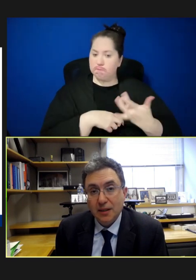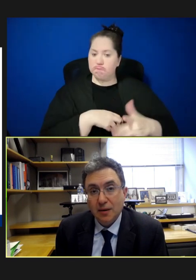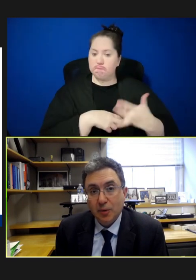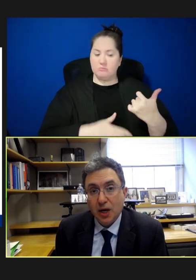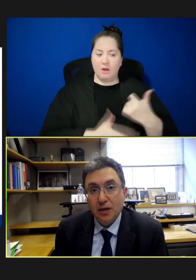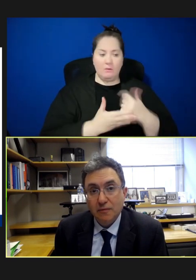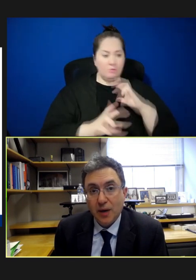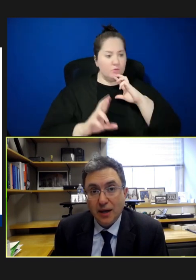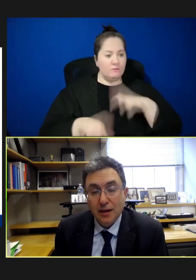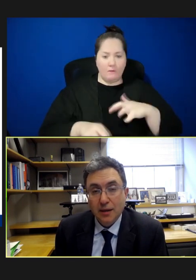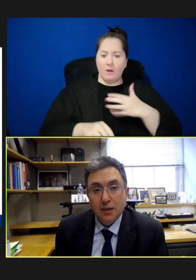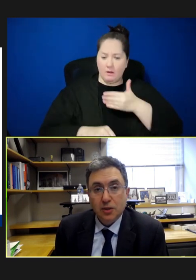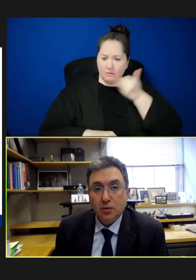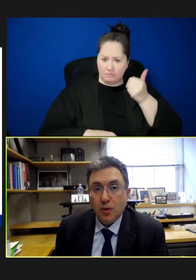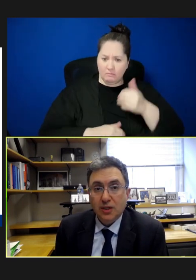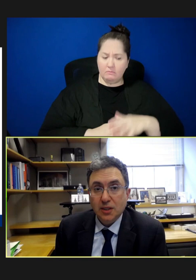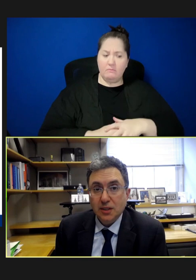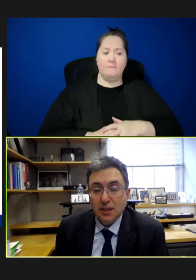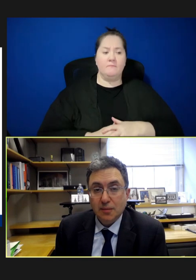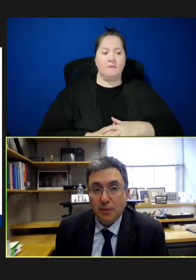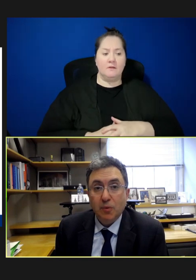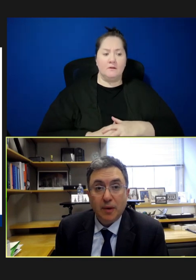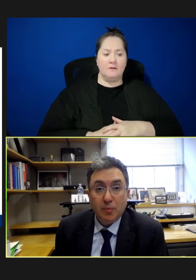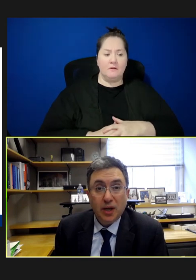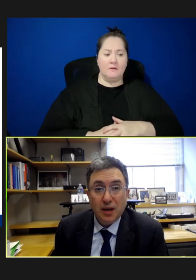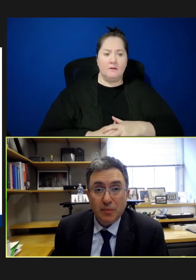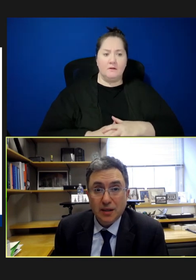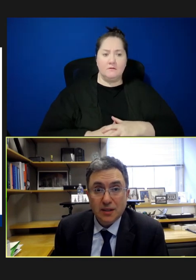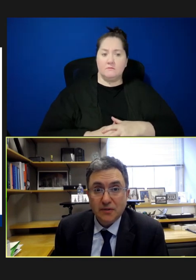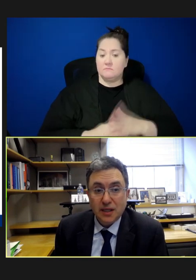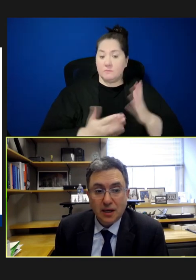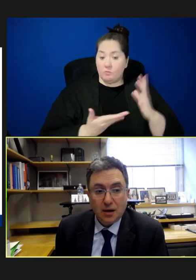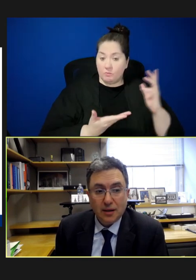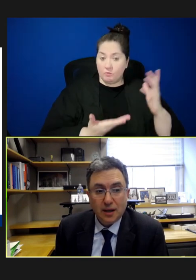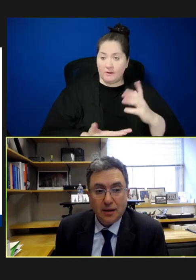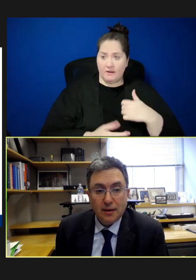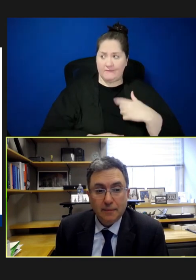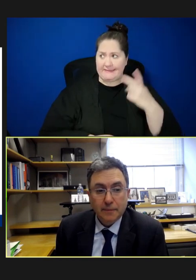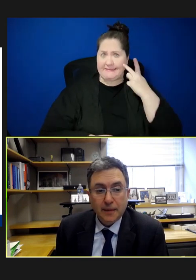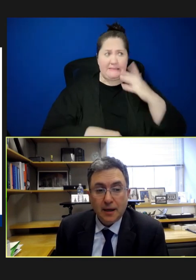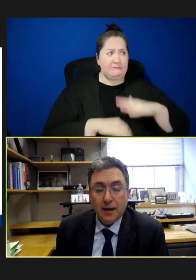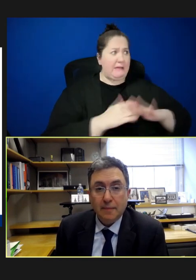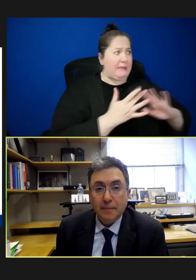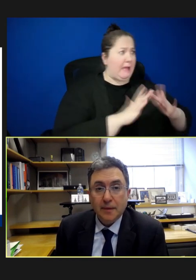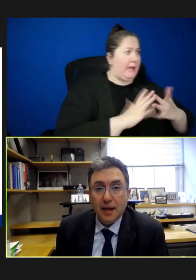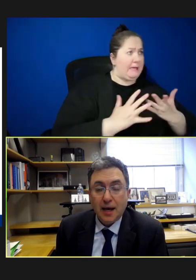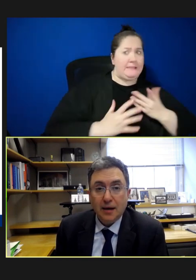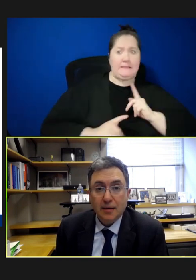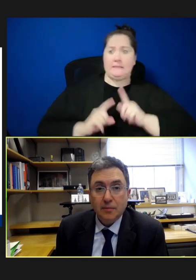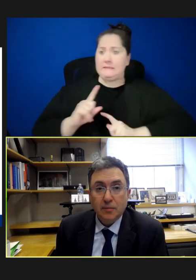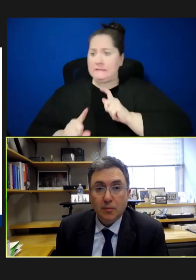in a productive way to questions that people might bring in because they've seen it online. At a more